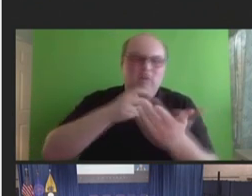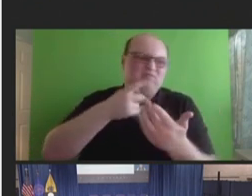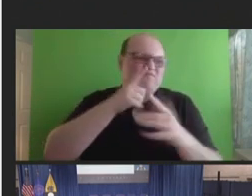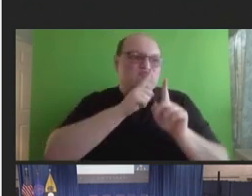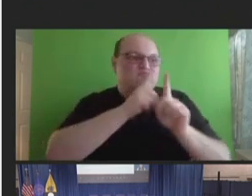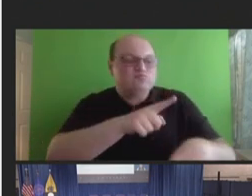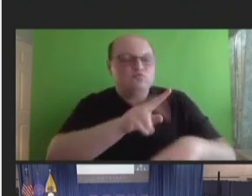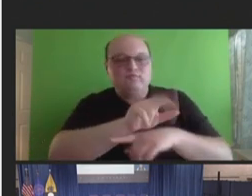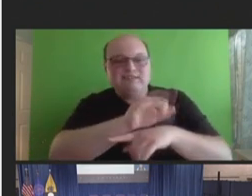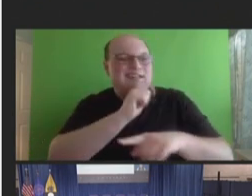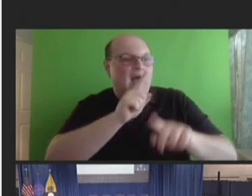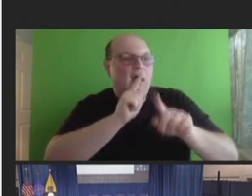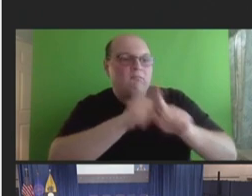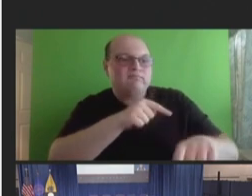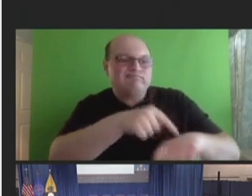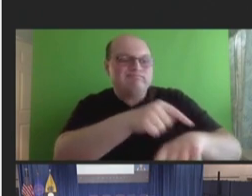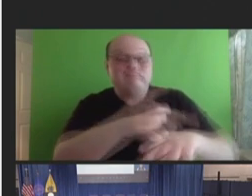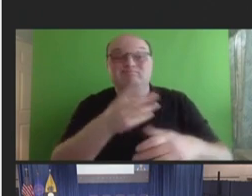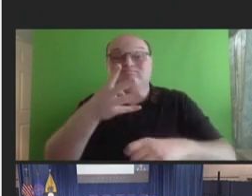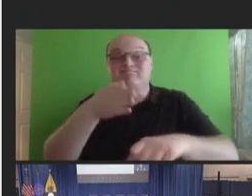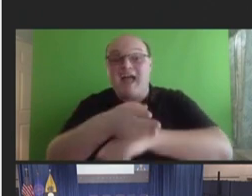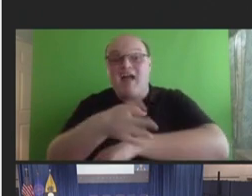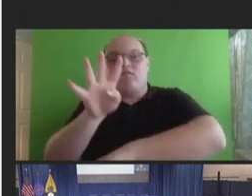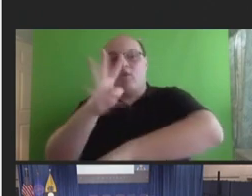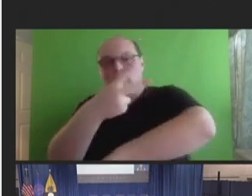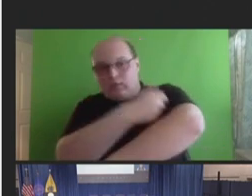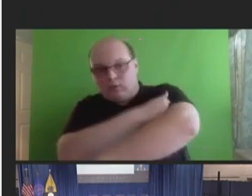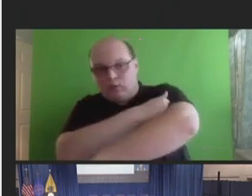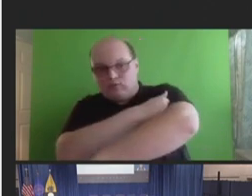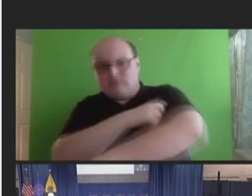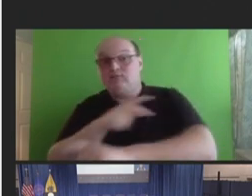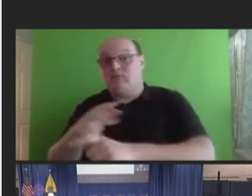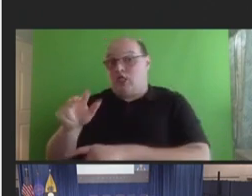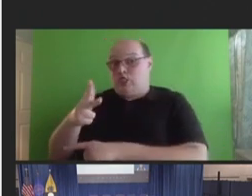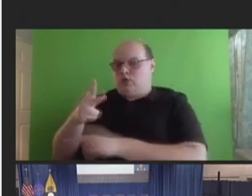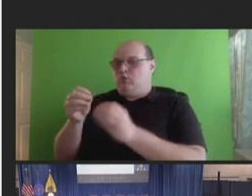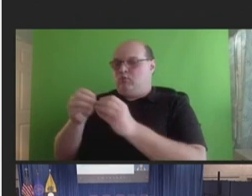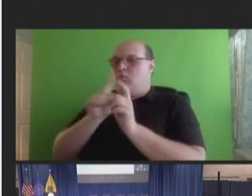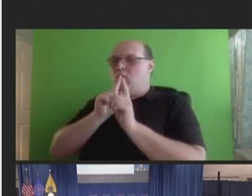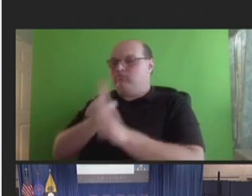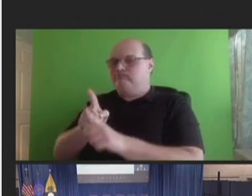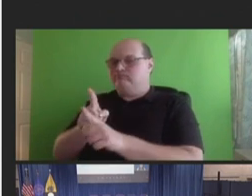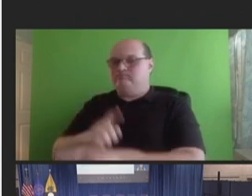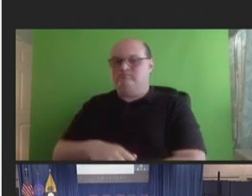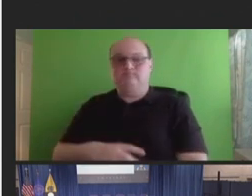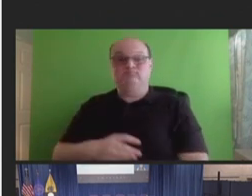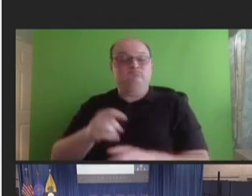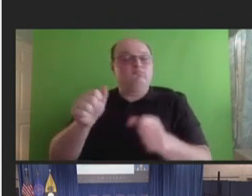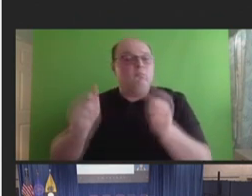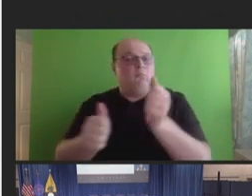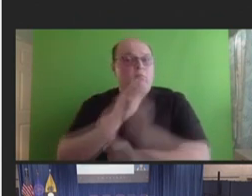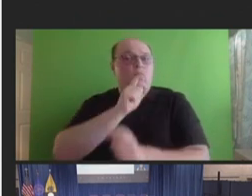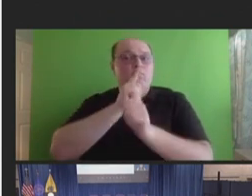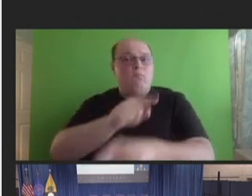receipt of fourth dose than third dose. Most reports to VAERS were -- related to fourth